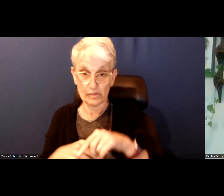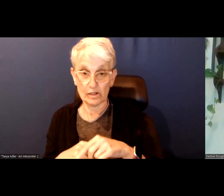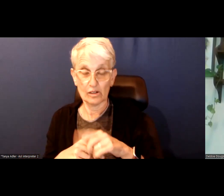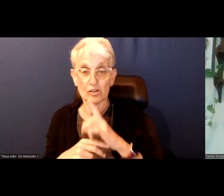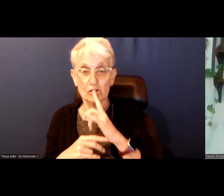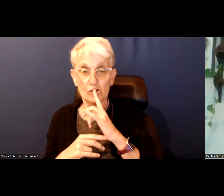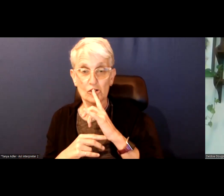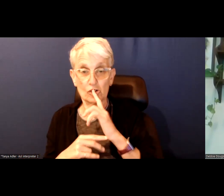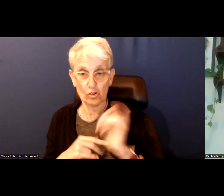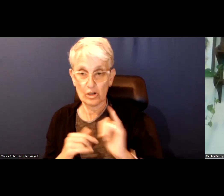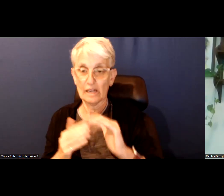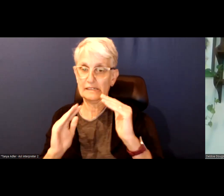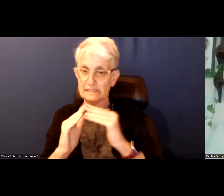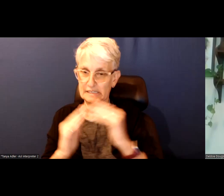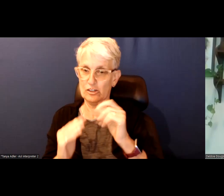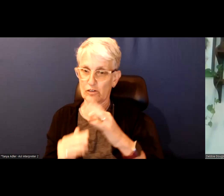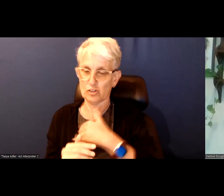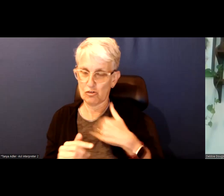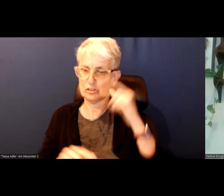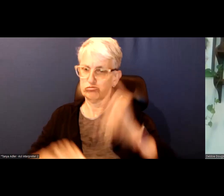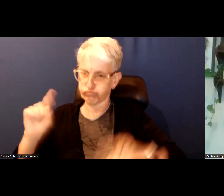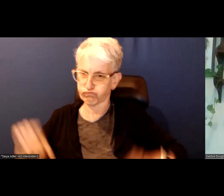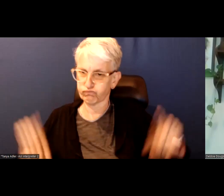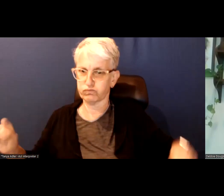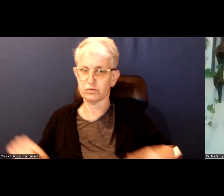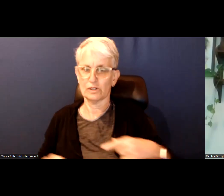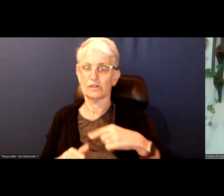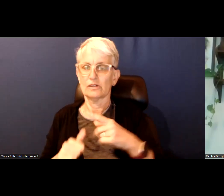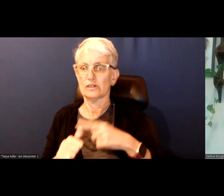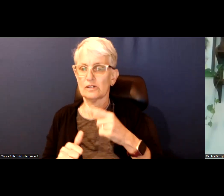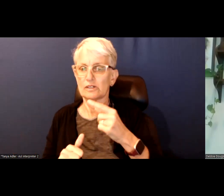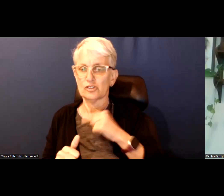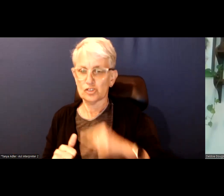like the city of Toronto. Racially based on gender and other considerations.